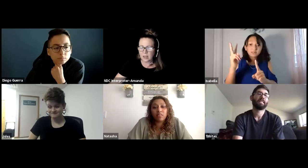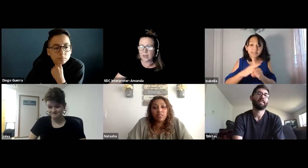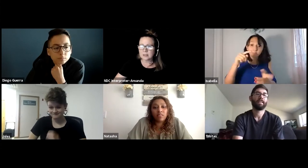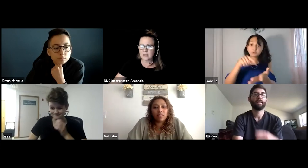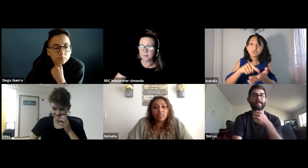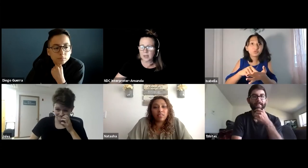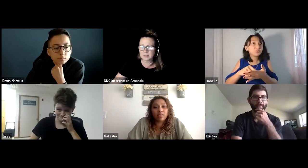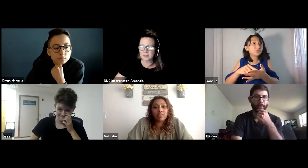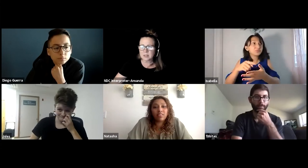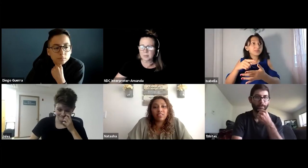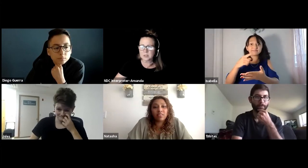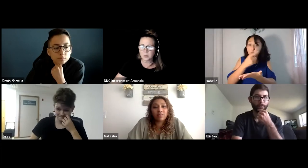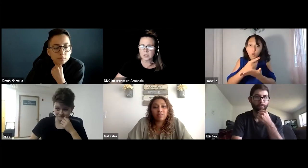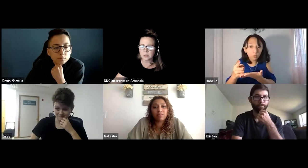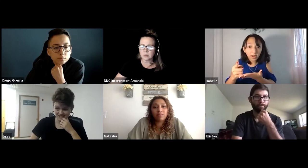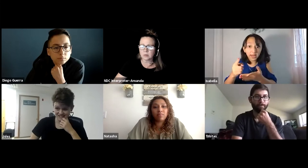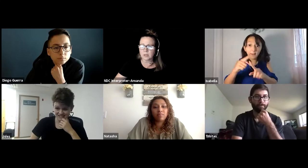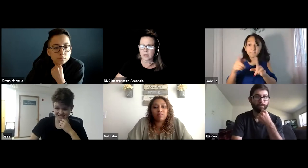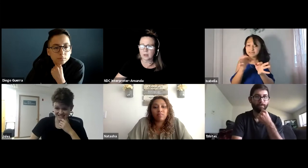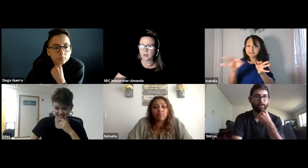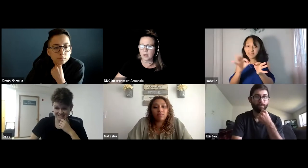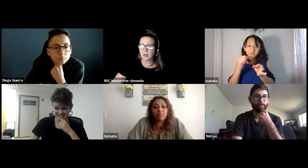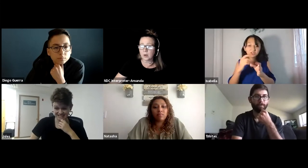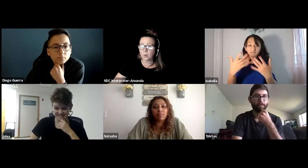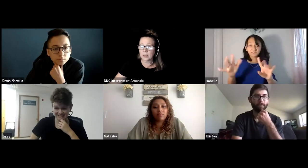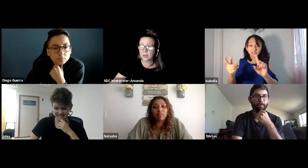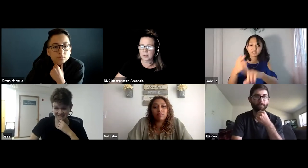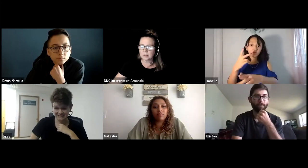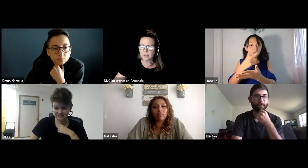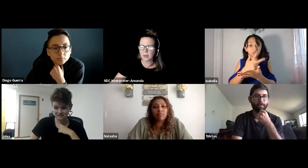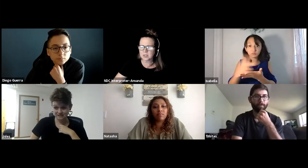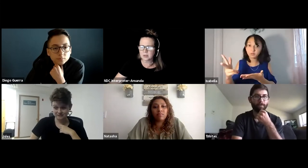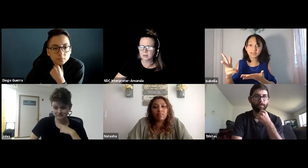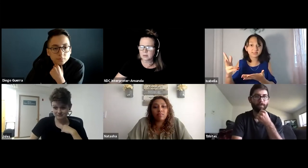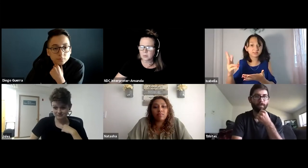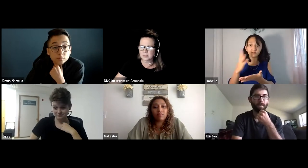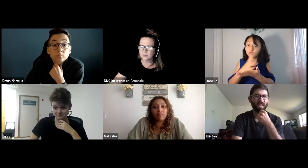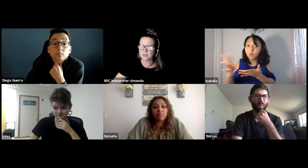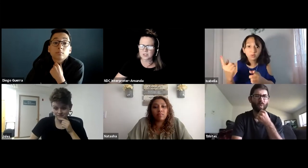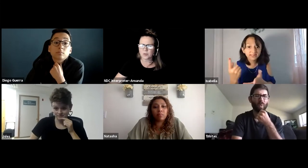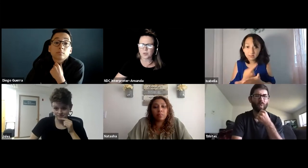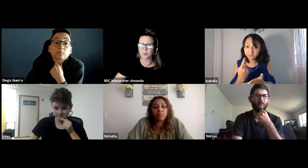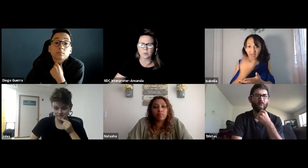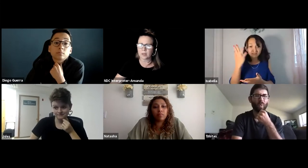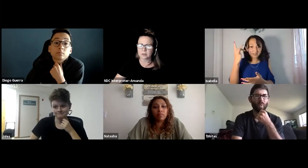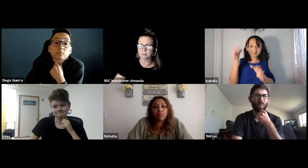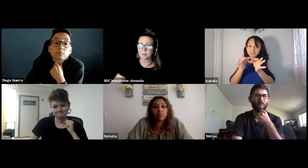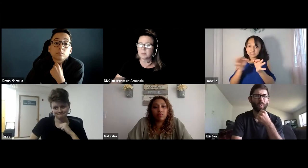And sometimes the assignments were due, like, in a week, but the captioning wasn't finished for three weeks.